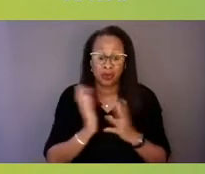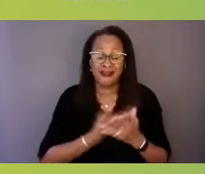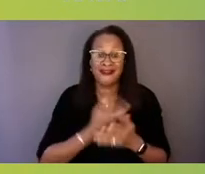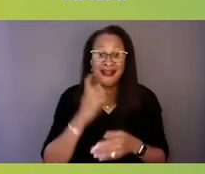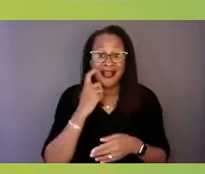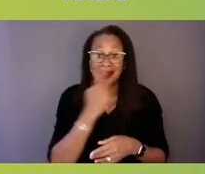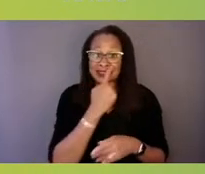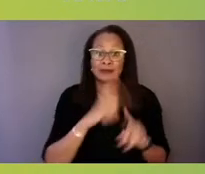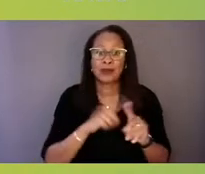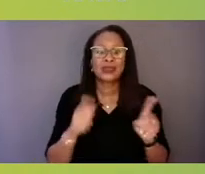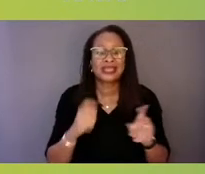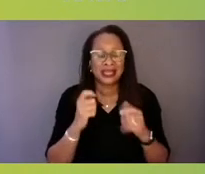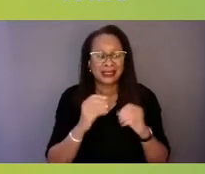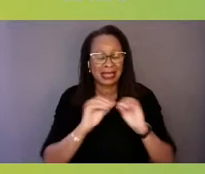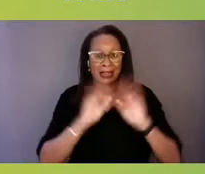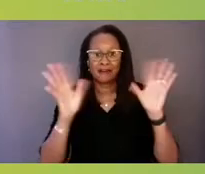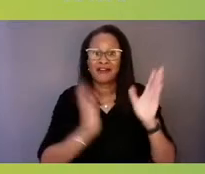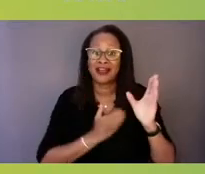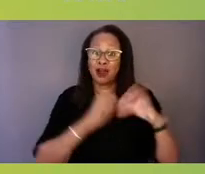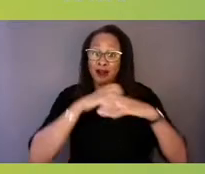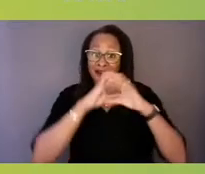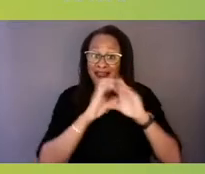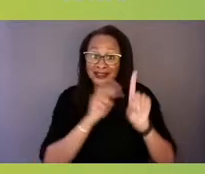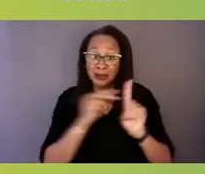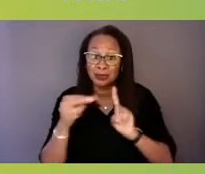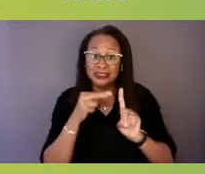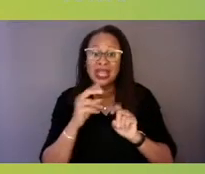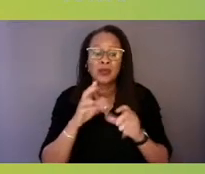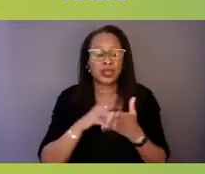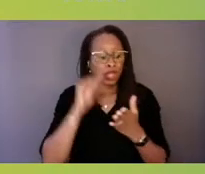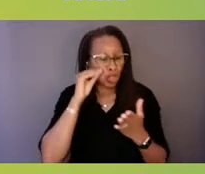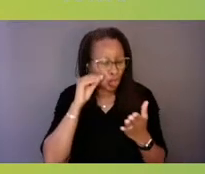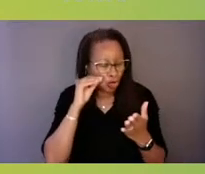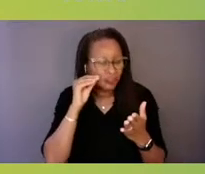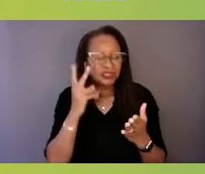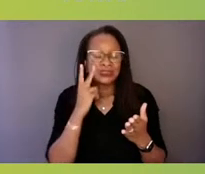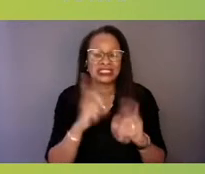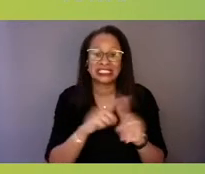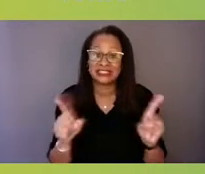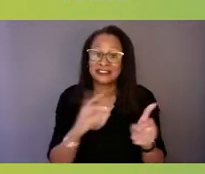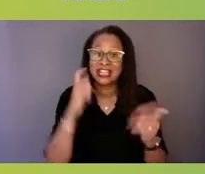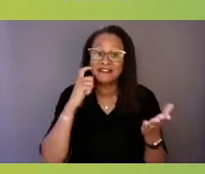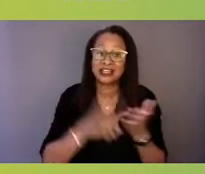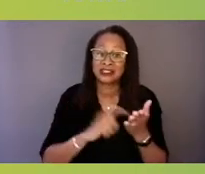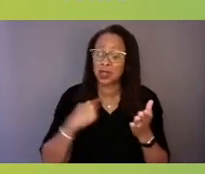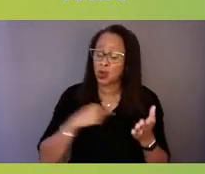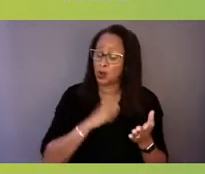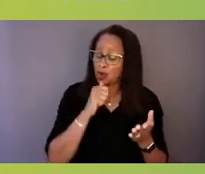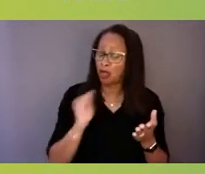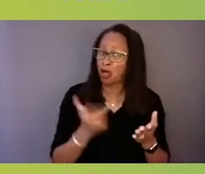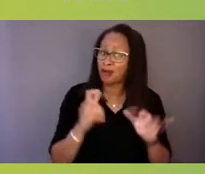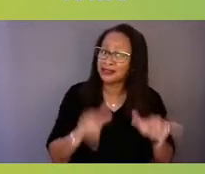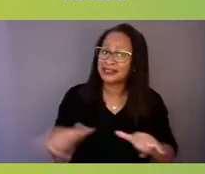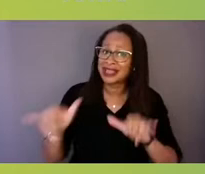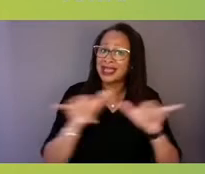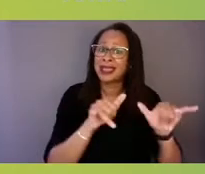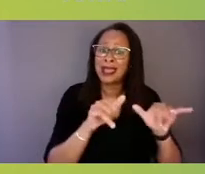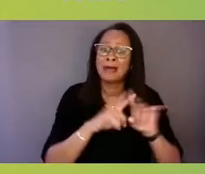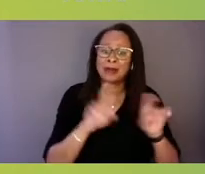We can also learn to see the differences and acknowledge that we are not all the same but that we can use our shared humanity to understand